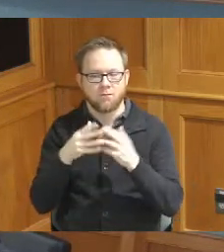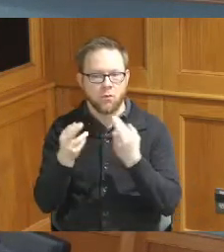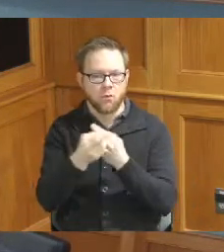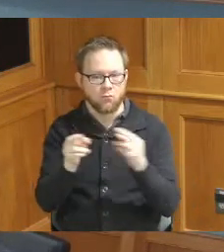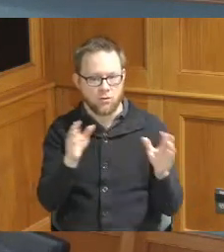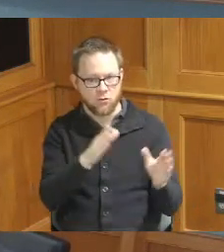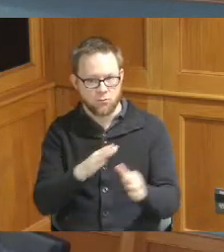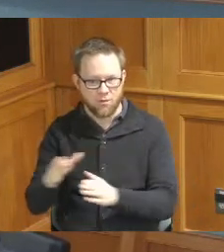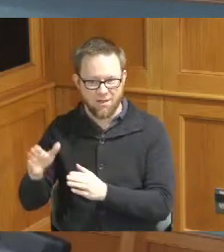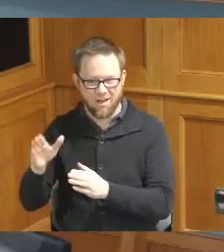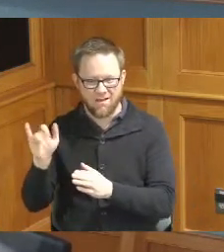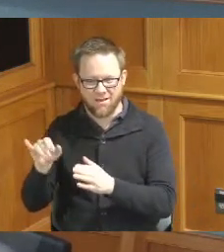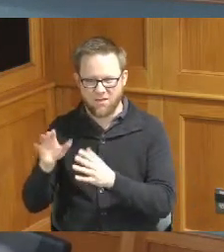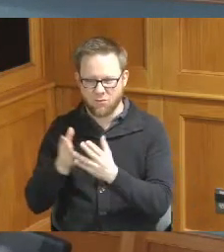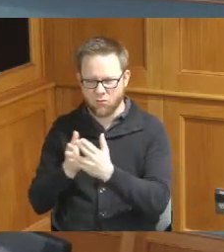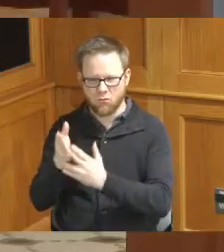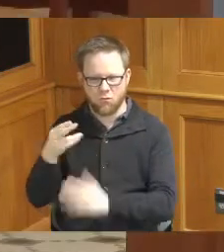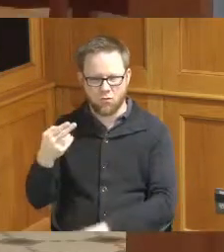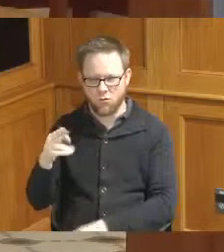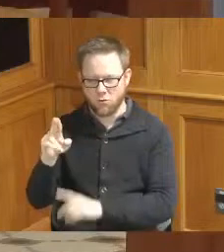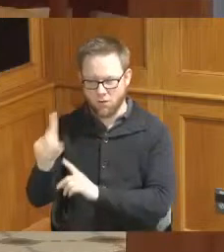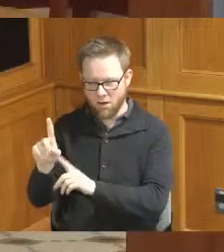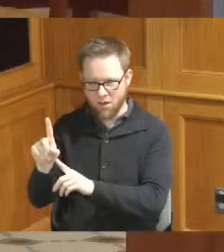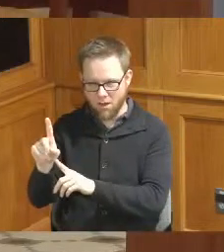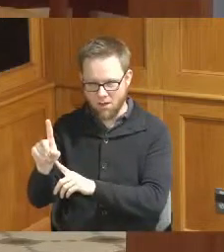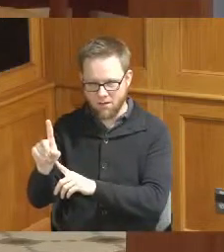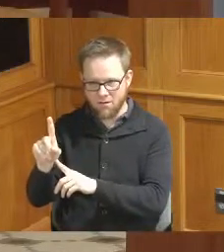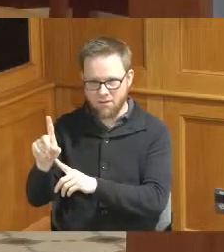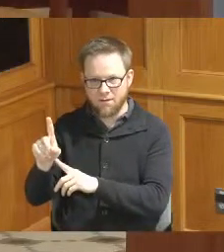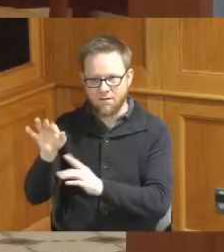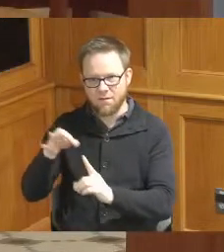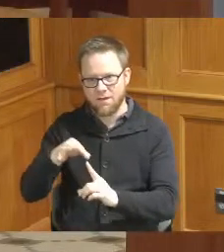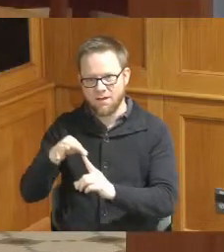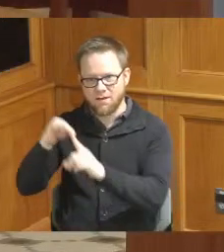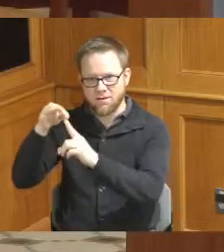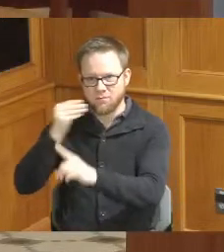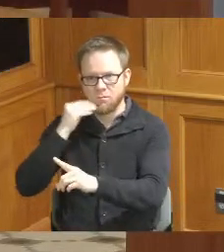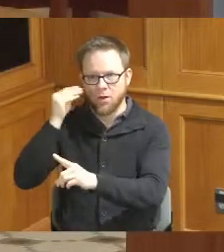okay version today